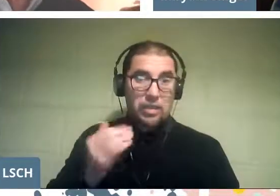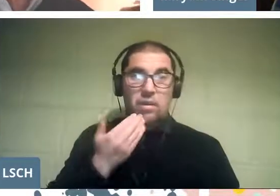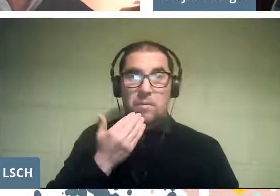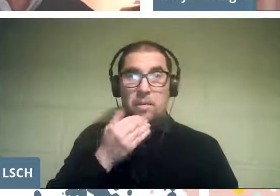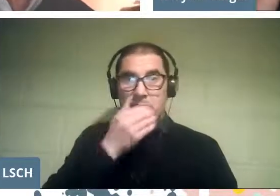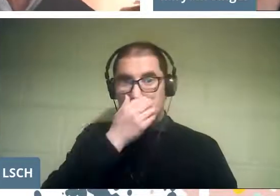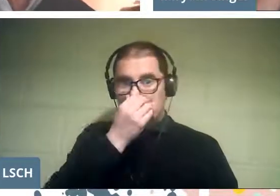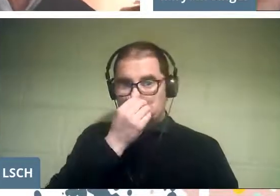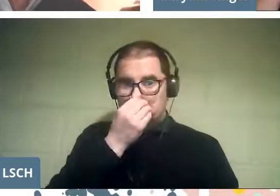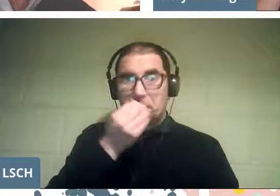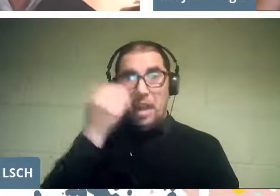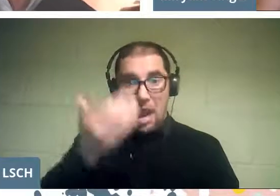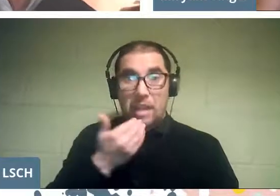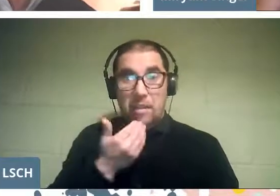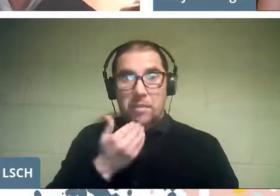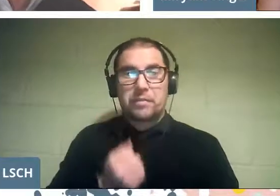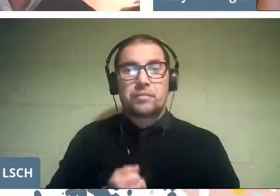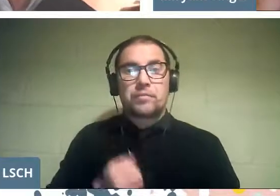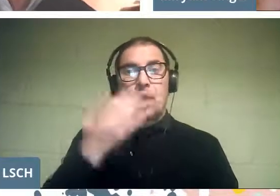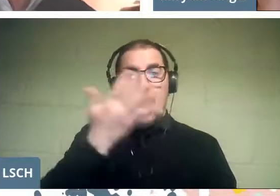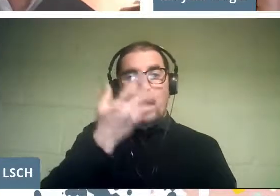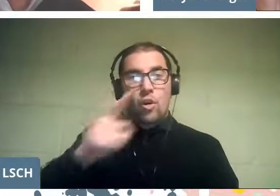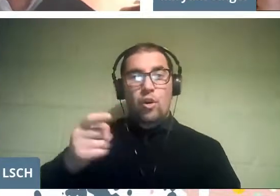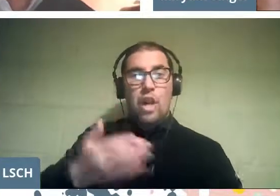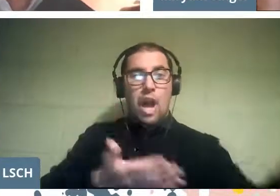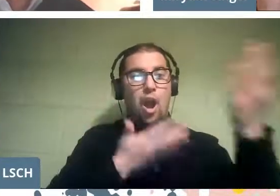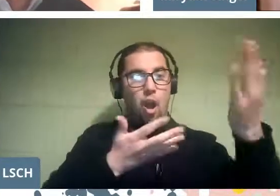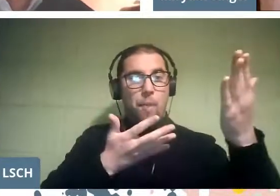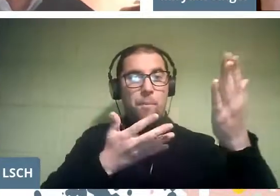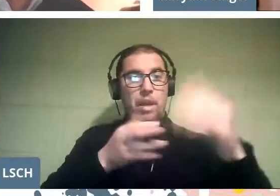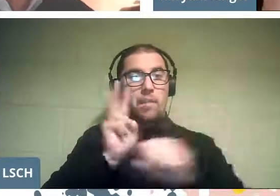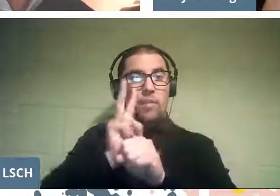There is also another opera by master Jorge Peña